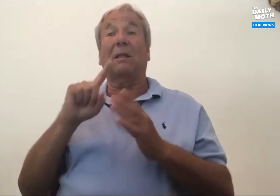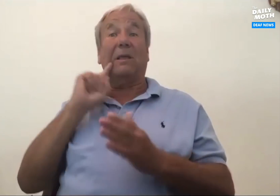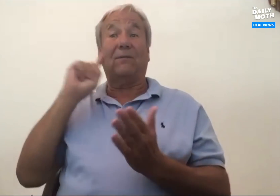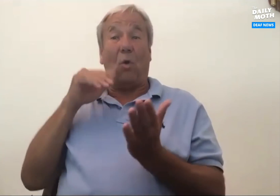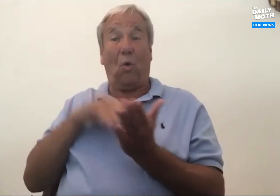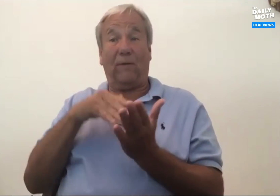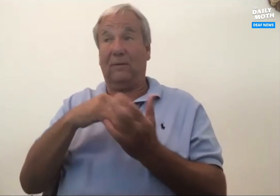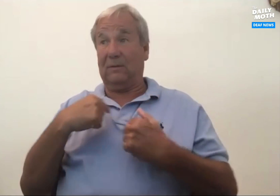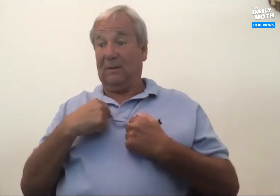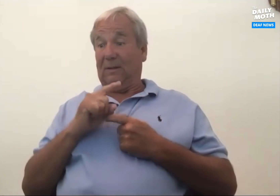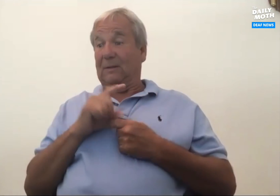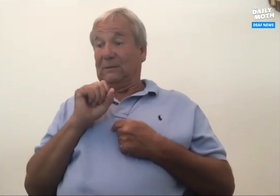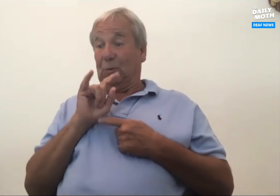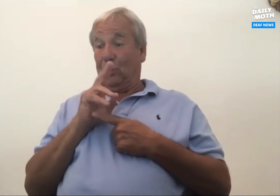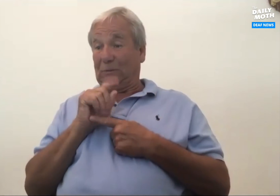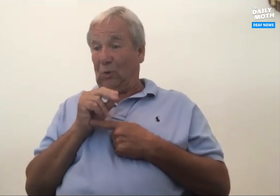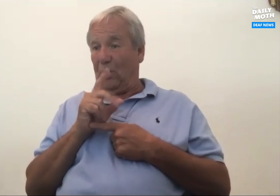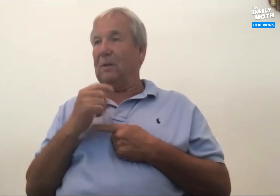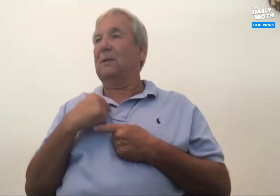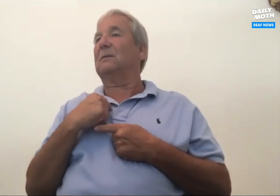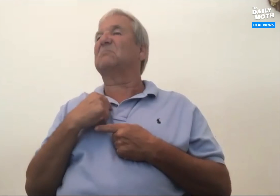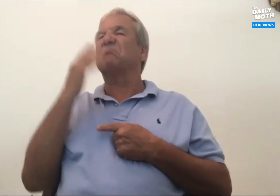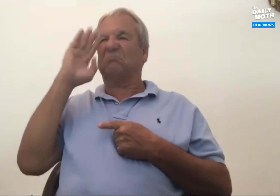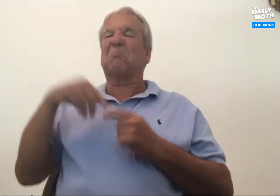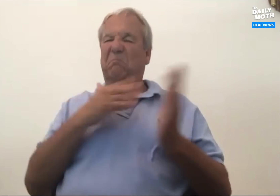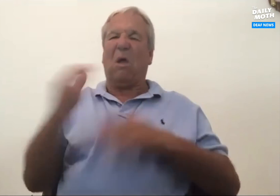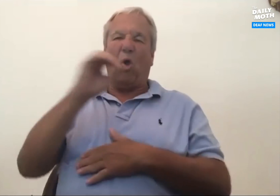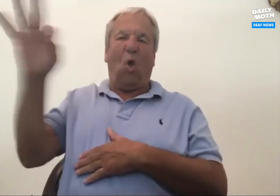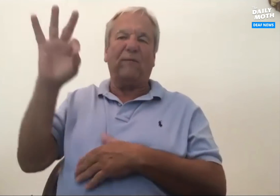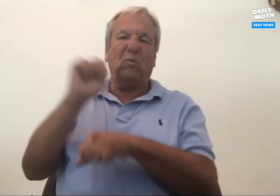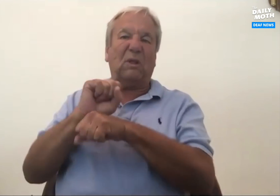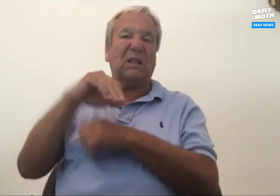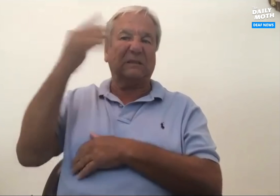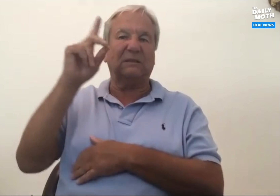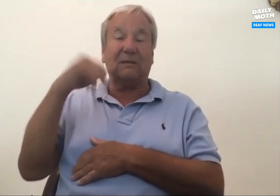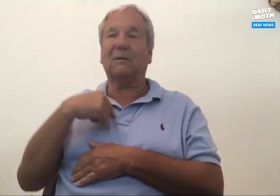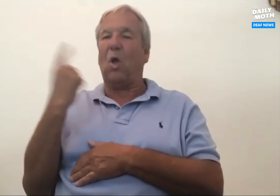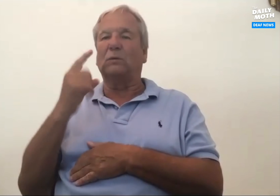But deaf people often, as the situation holder, I'd be aware of the time off plans until the next day,